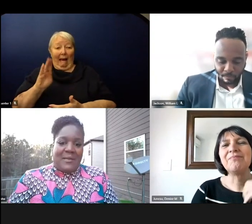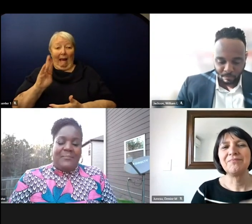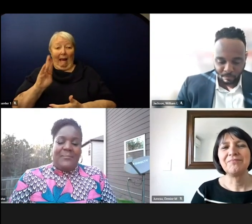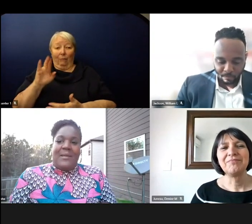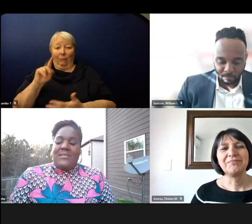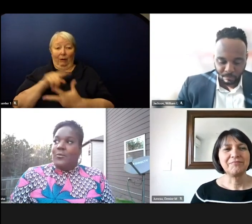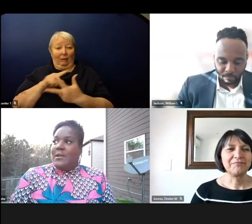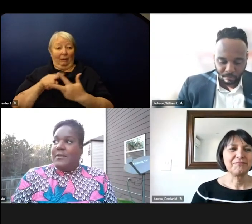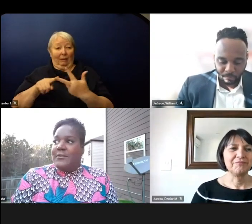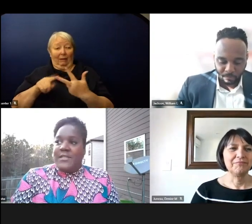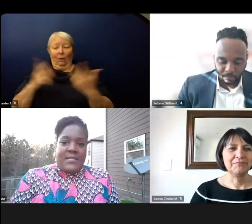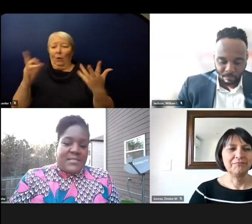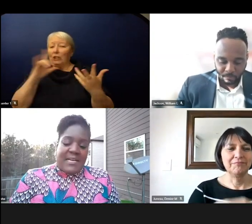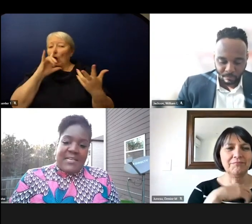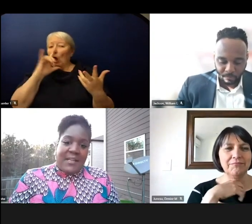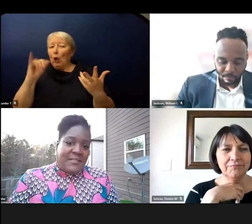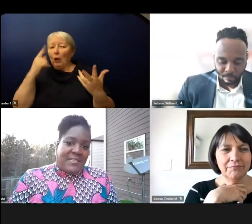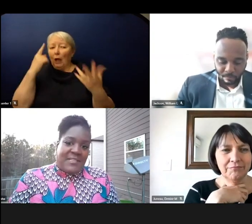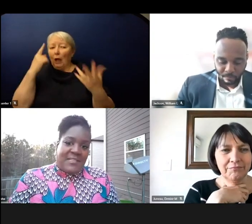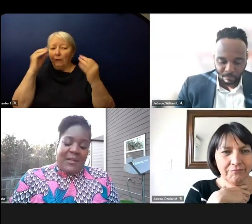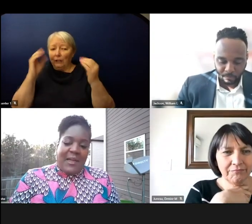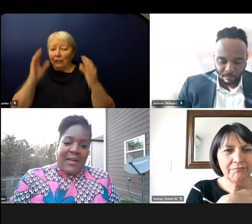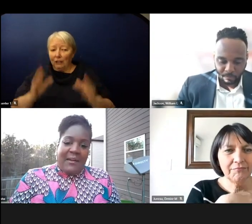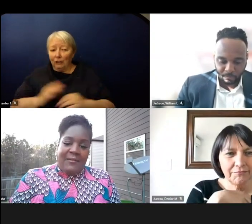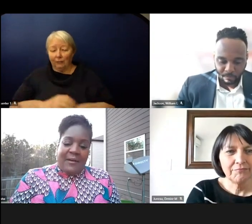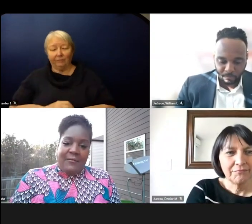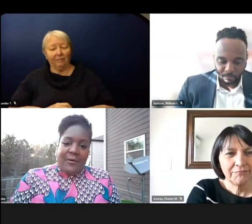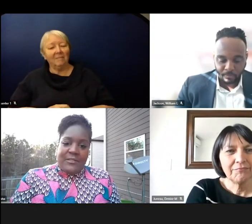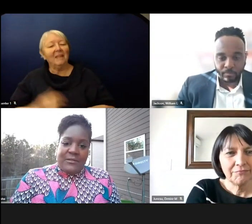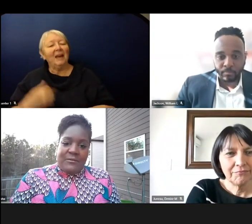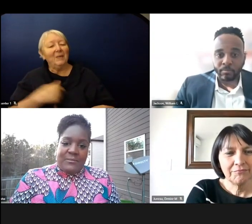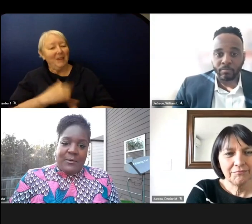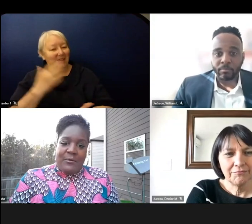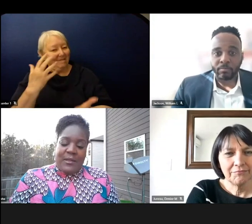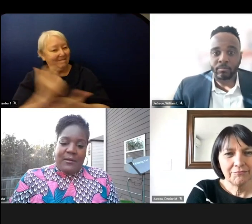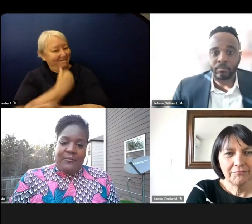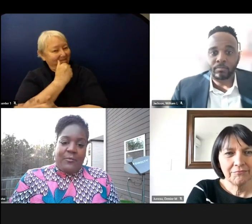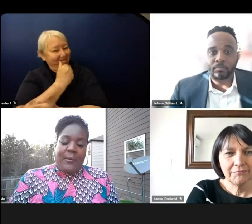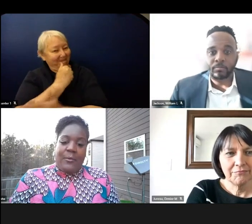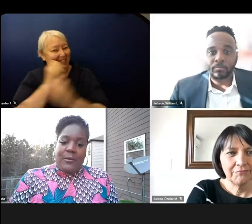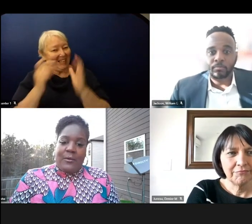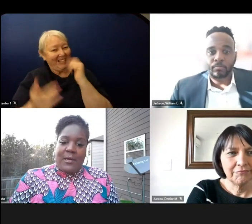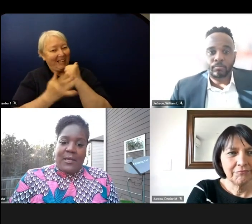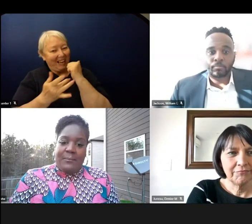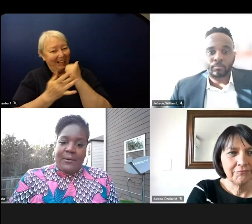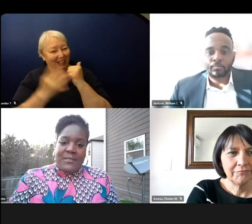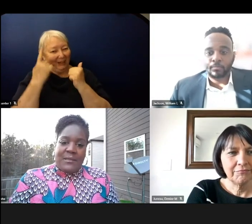So we're leveraging the technology that we have for our students, both for remote learning and in-person learning.